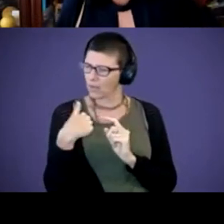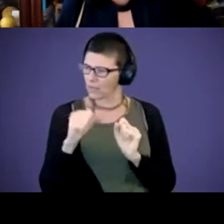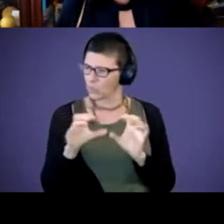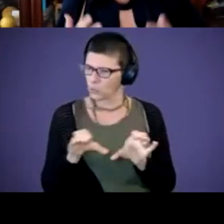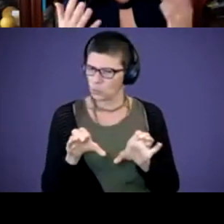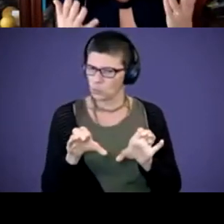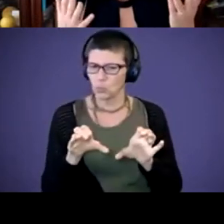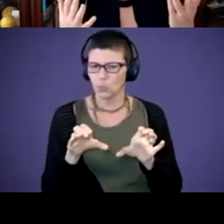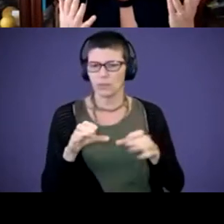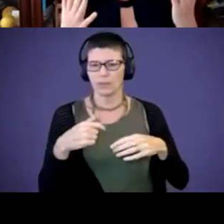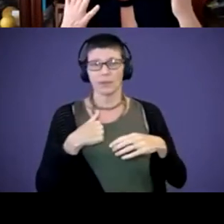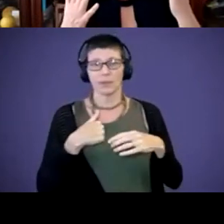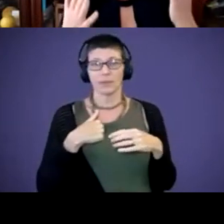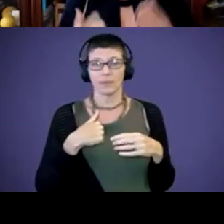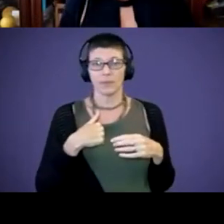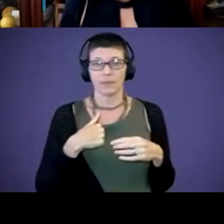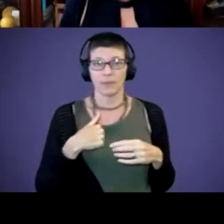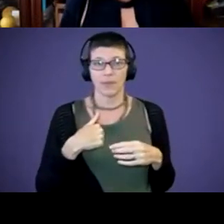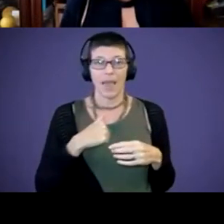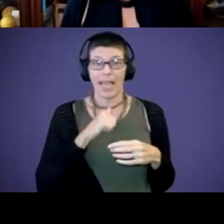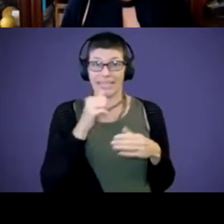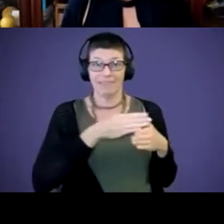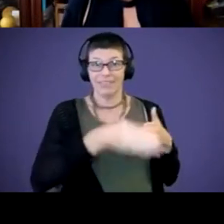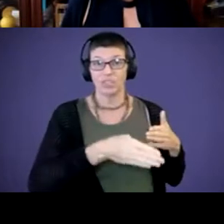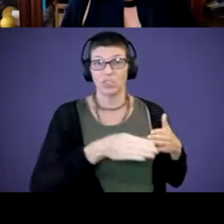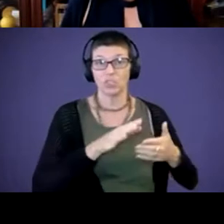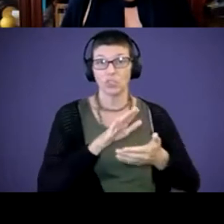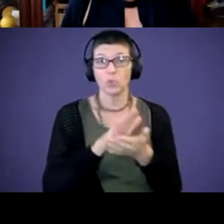I didn't end up going to school. I didn't finish school being a teacher. So,